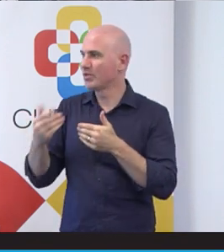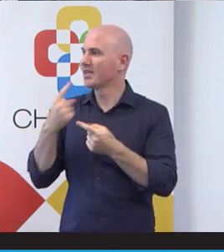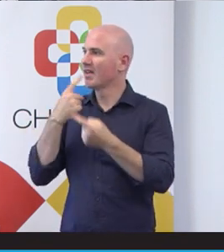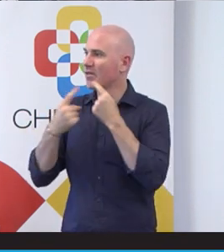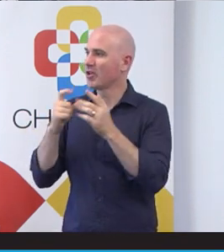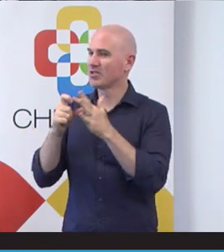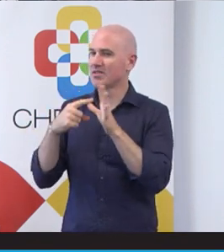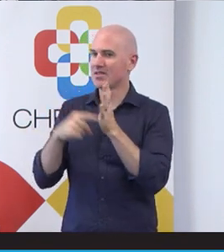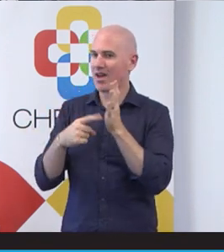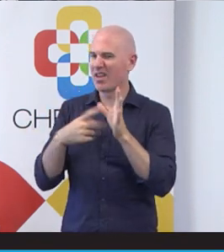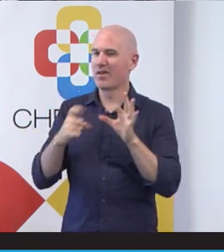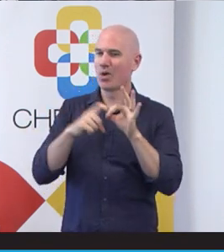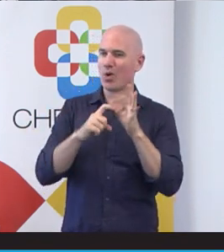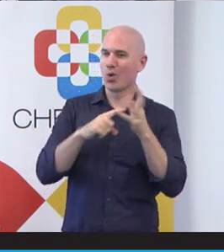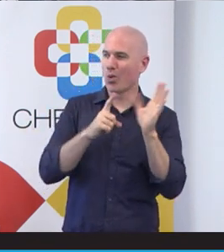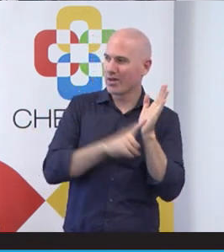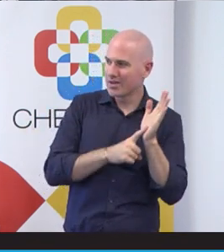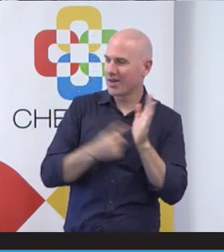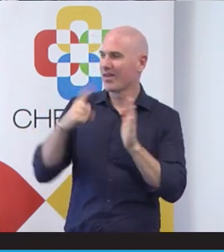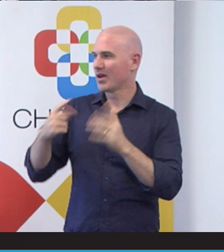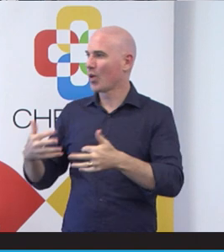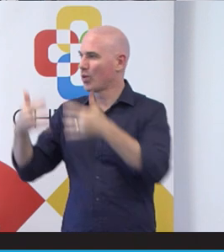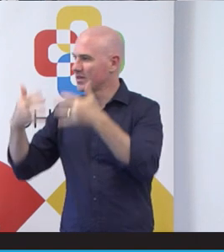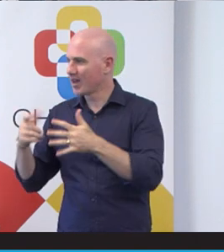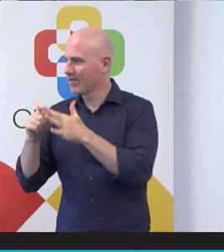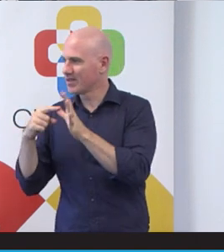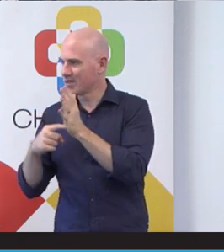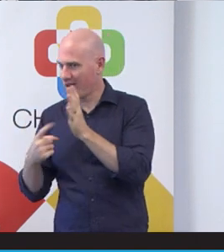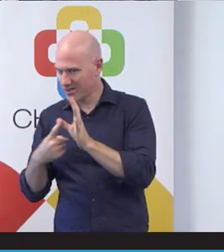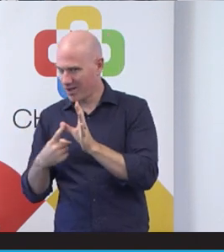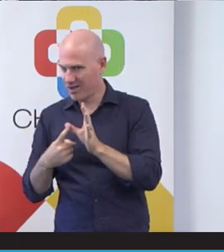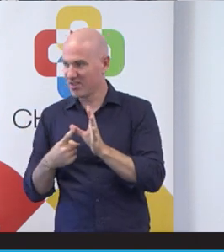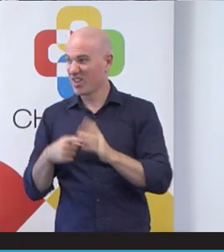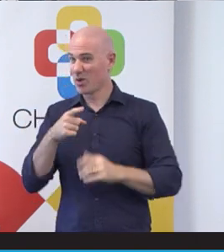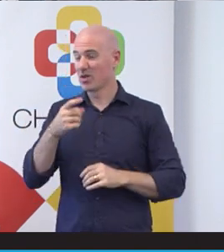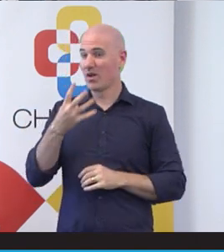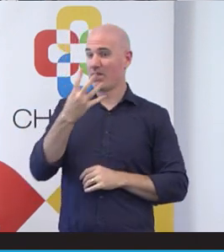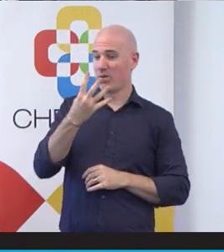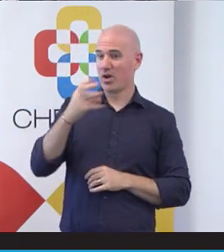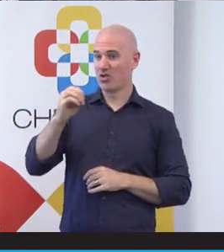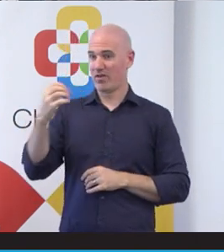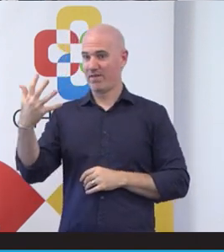qualitative and quantitative data. And then on top of that that was 405 people.